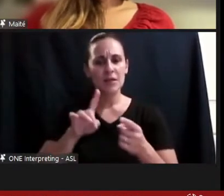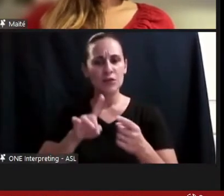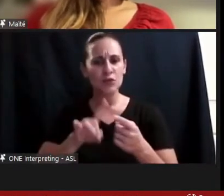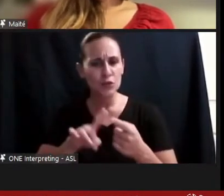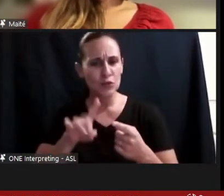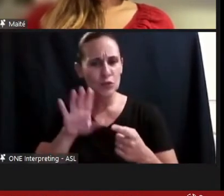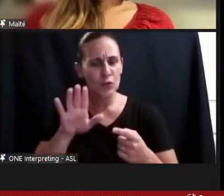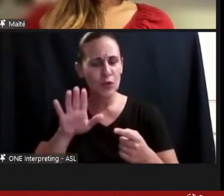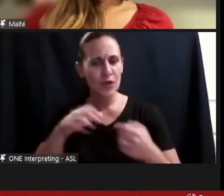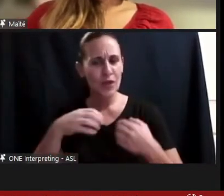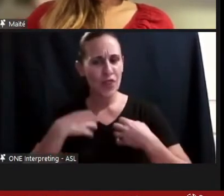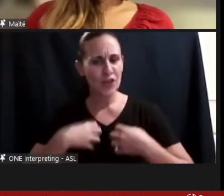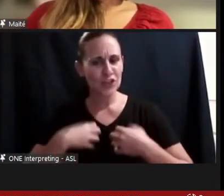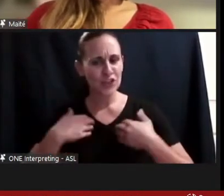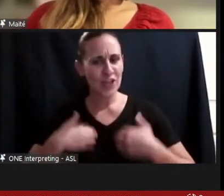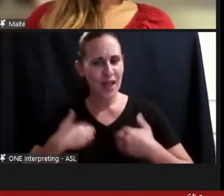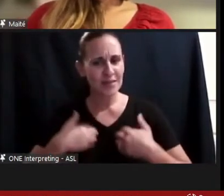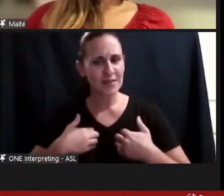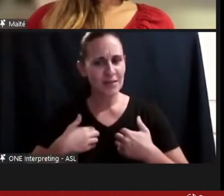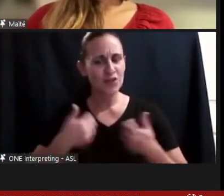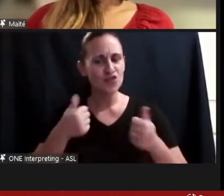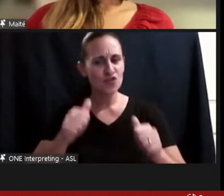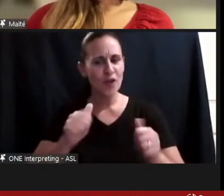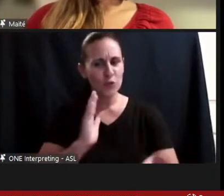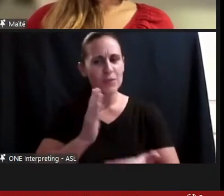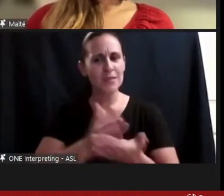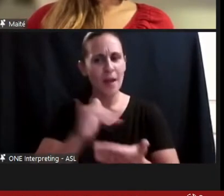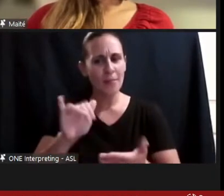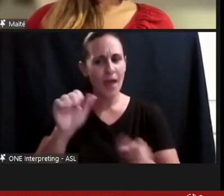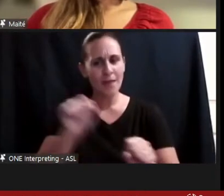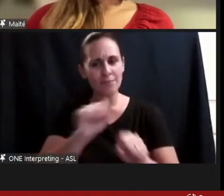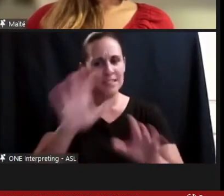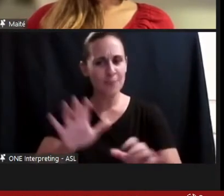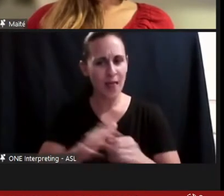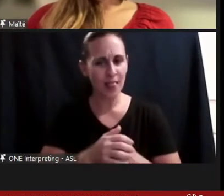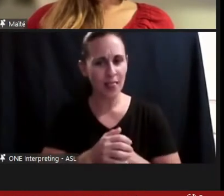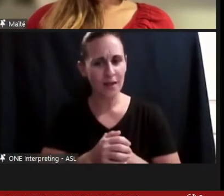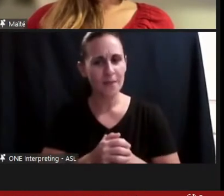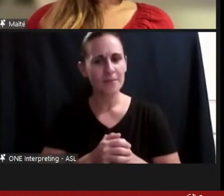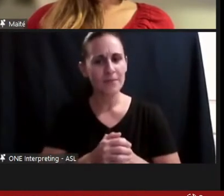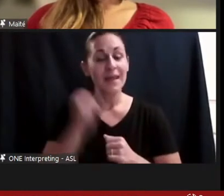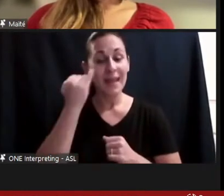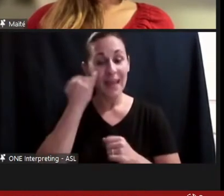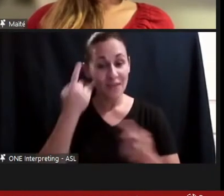malicious text. Had It gone well she would've pulled the curse out of the woman's mouth,